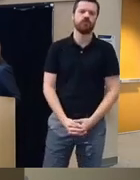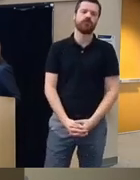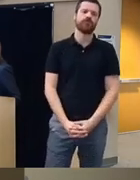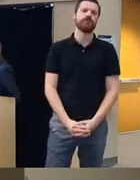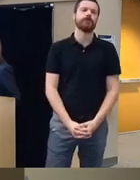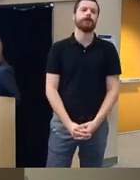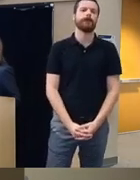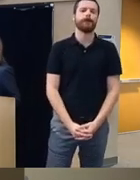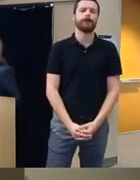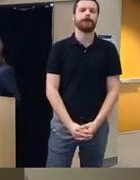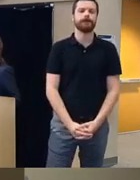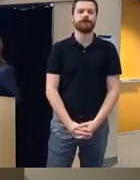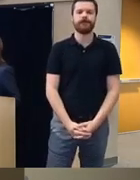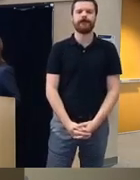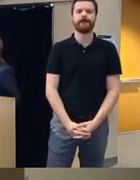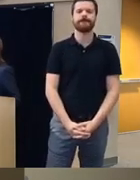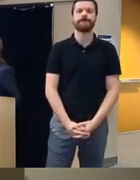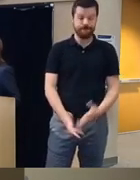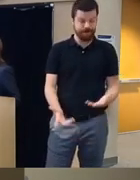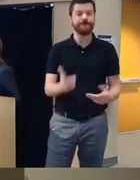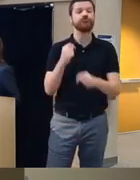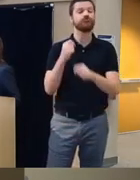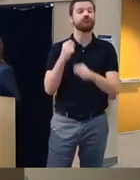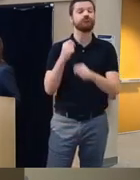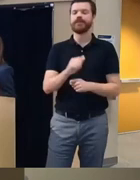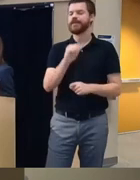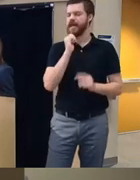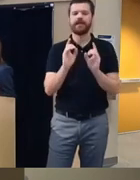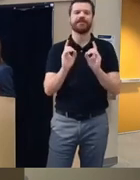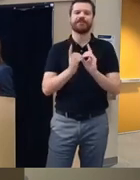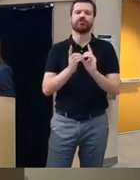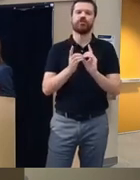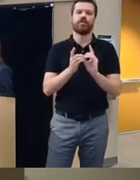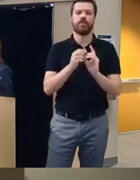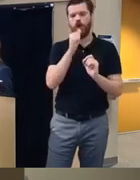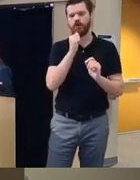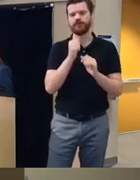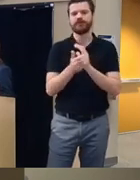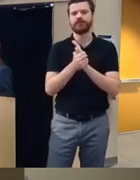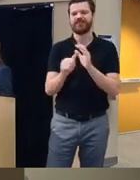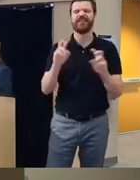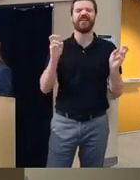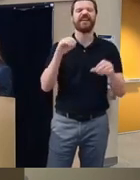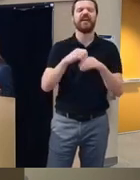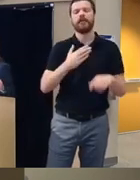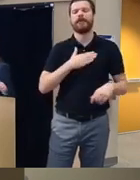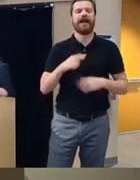so this is like traditional non-digital coping skill that you know in my day and still used to